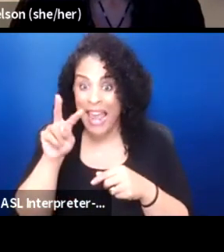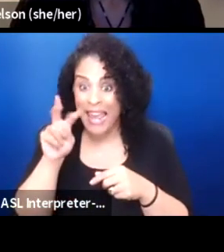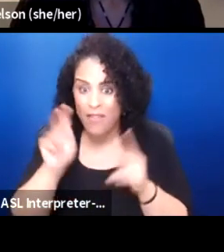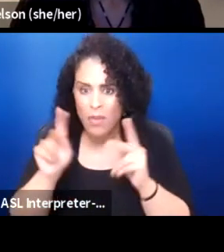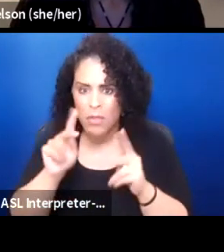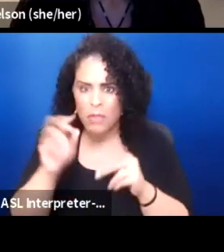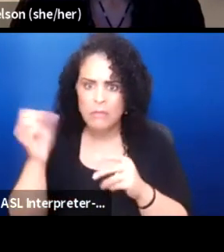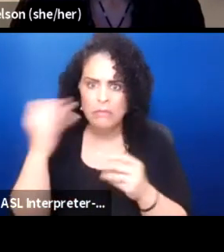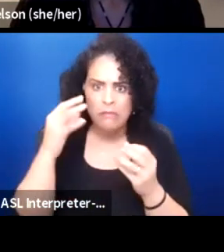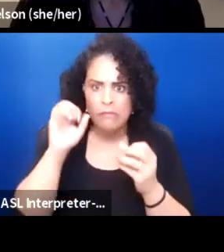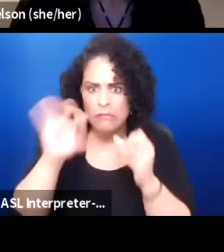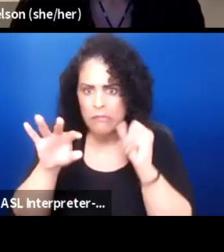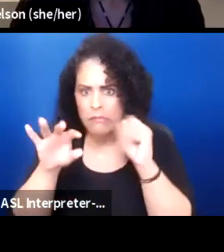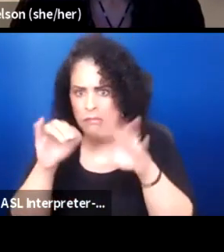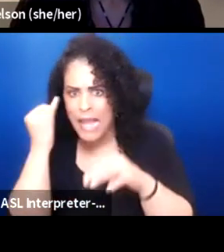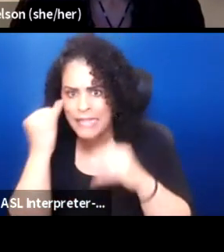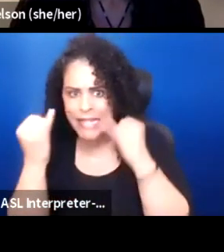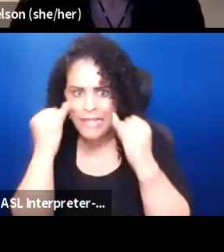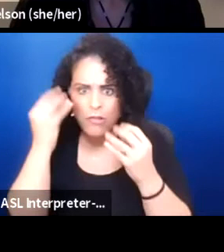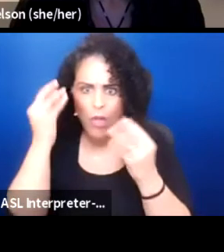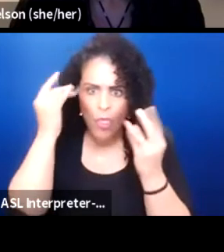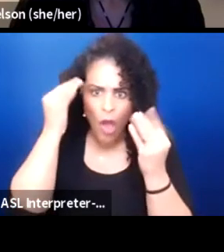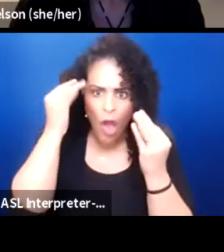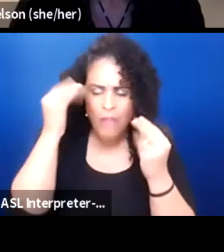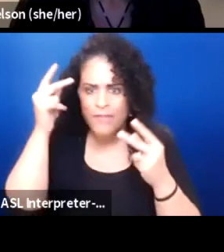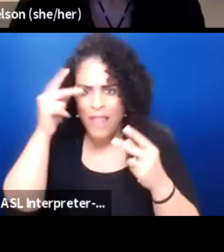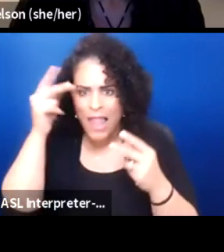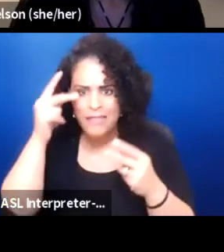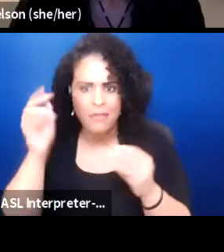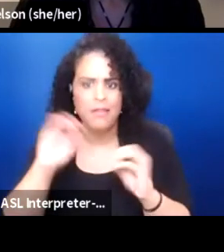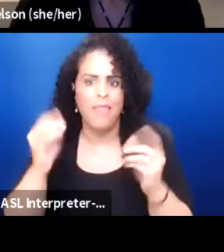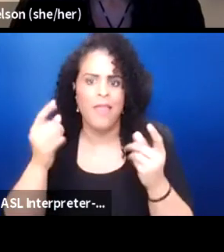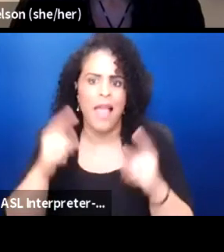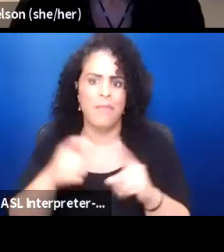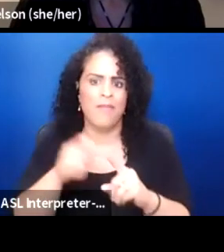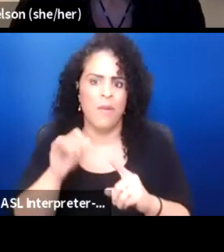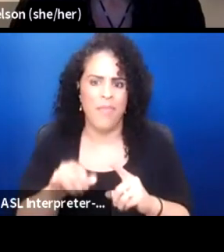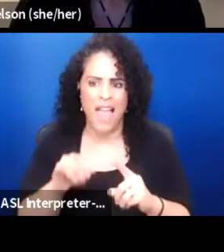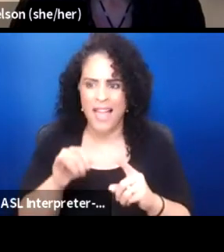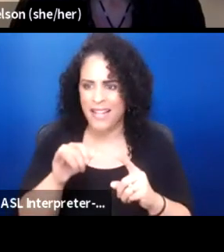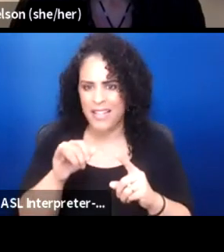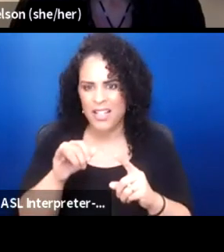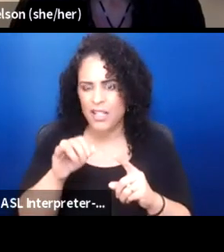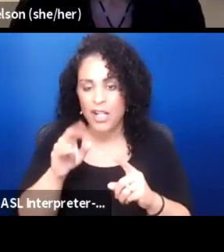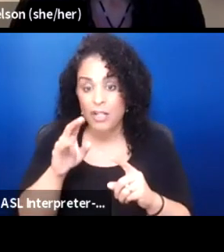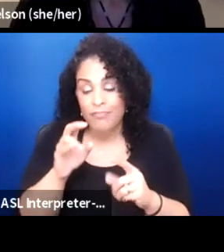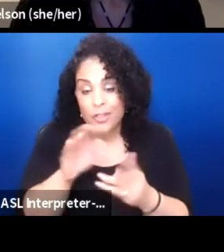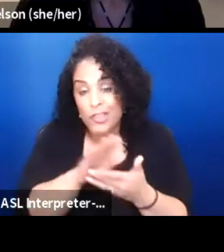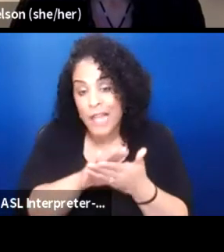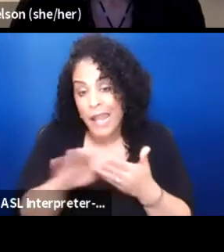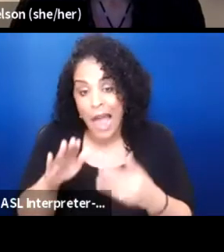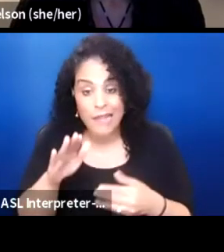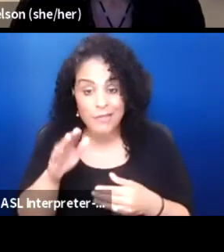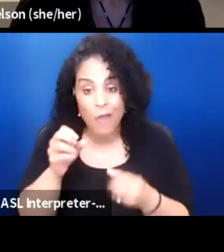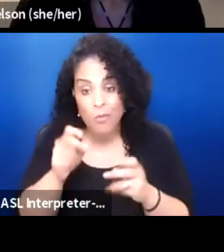and thoughts and philosophies and nothing happens over. It's just a nice opportunity to hear the native peoples say a few things,